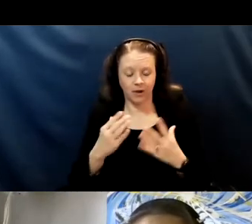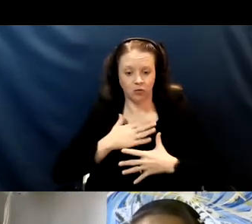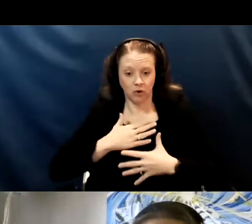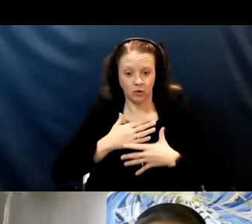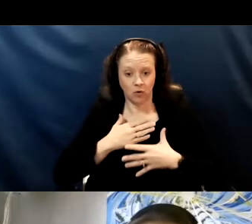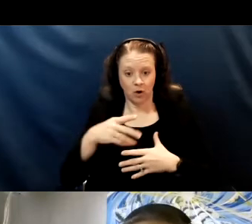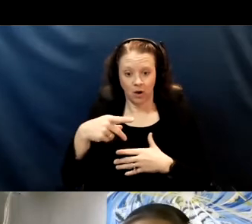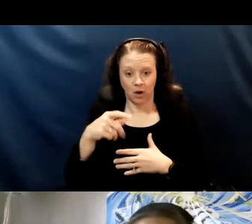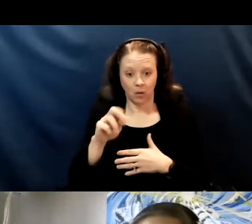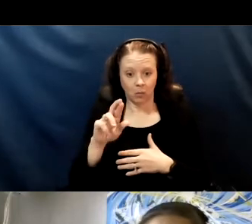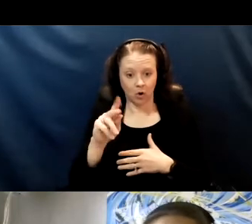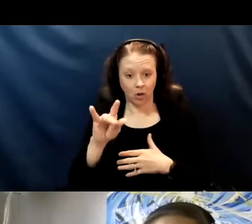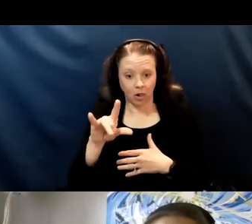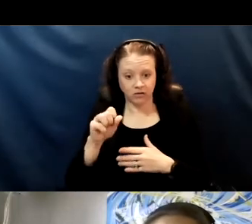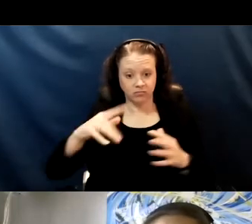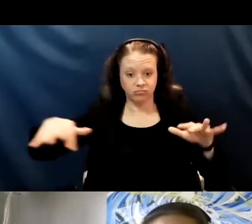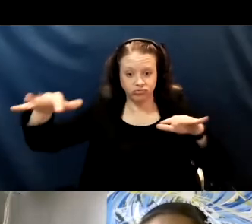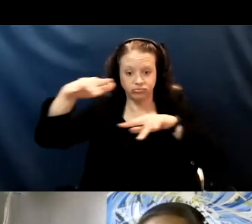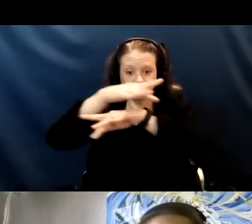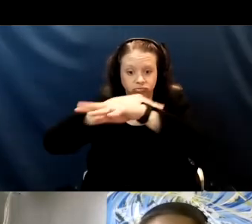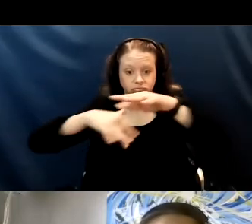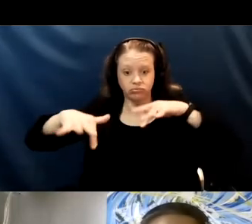and can come in contact with another person.